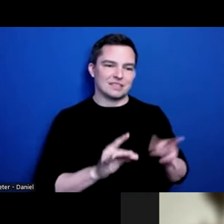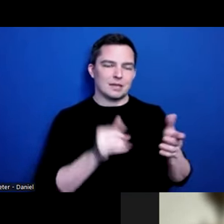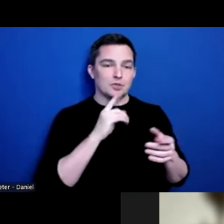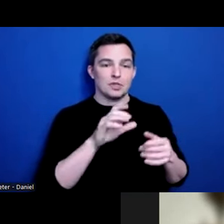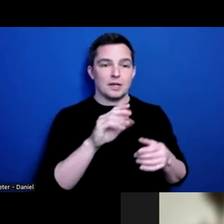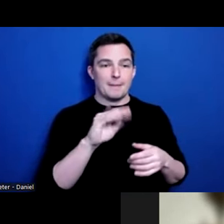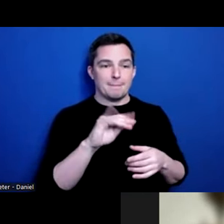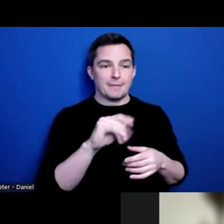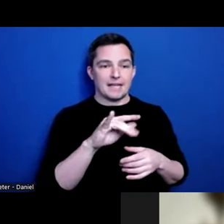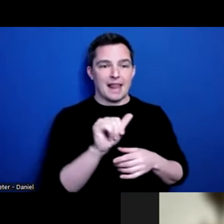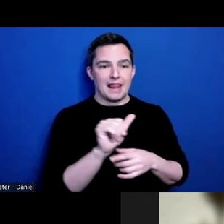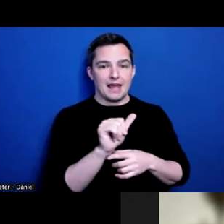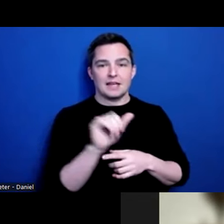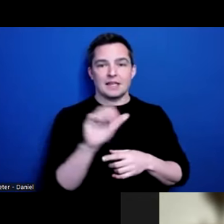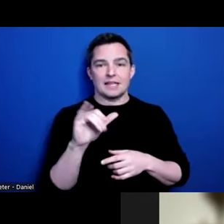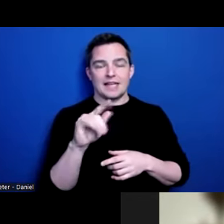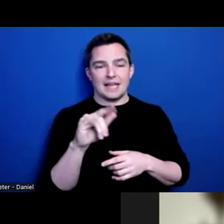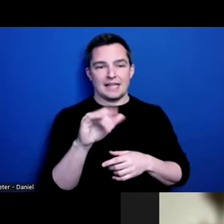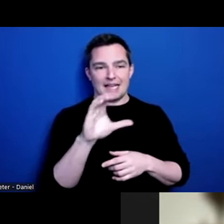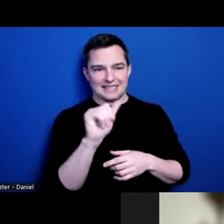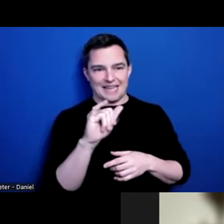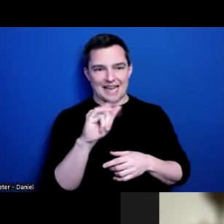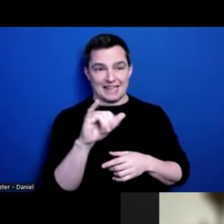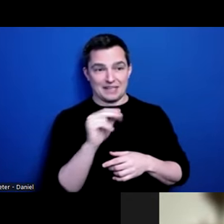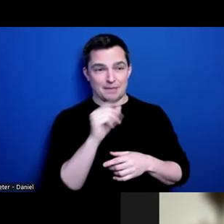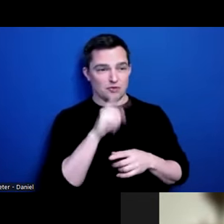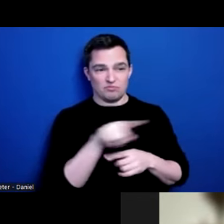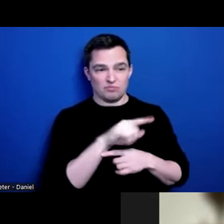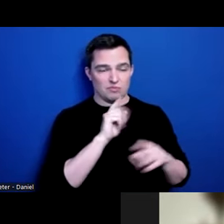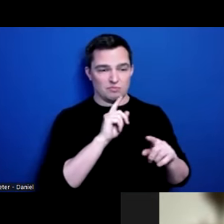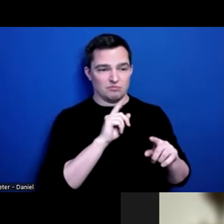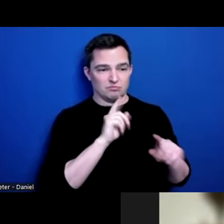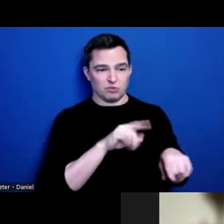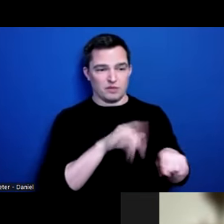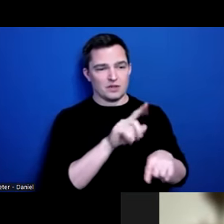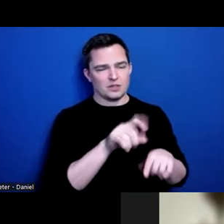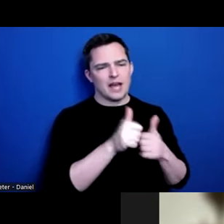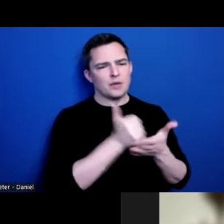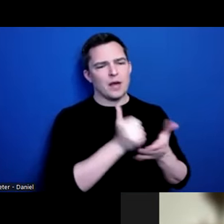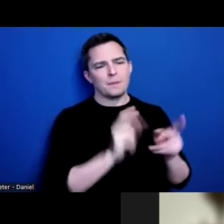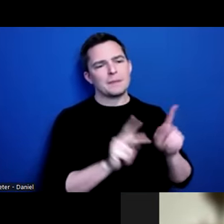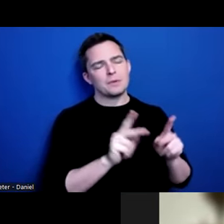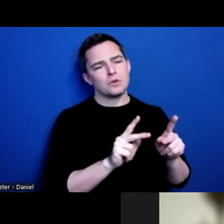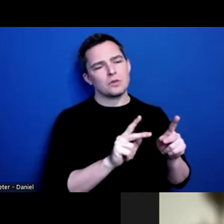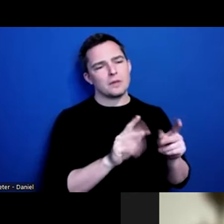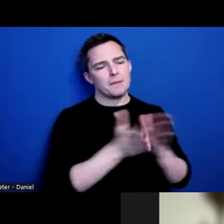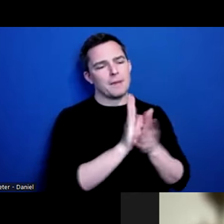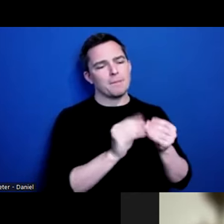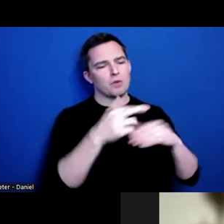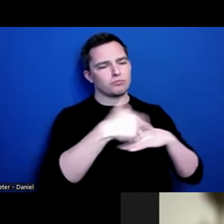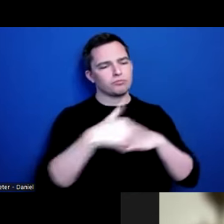might have a response to that question. How do we help people get more connected to these resources?